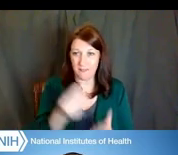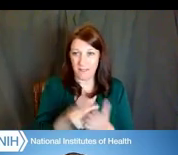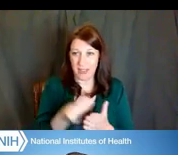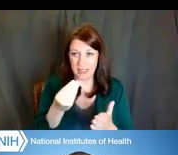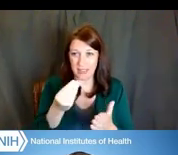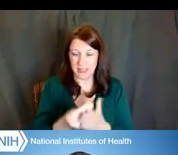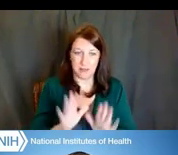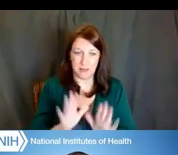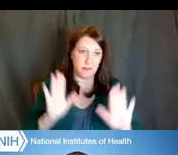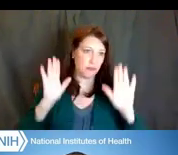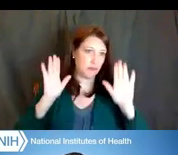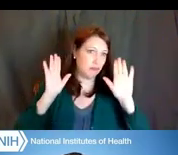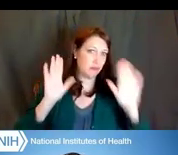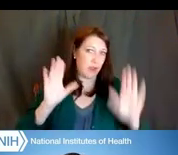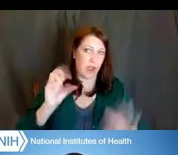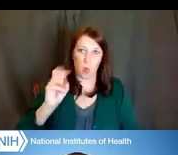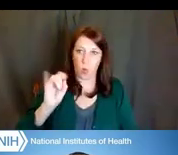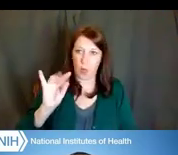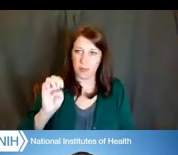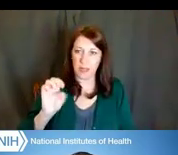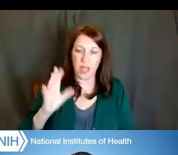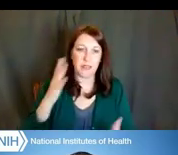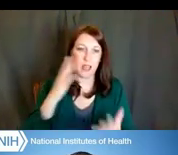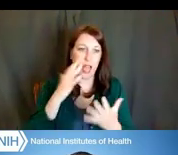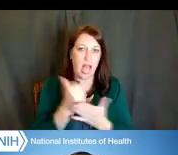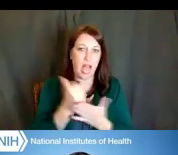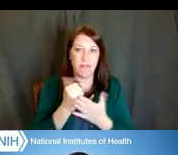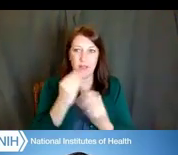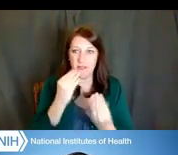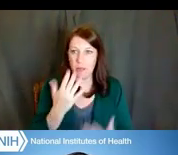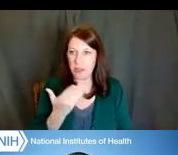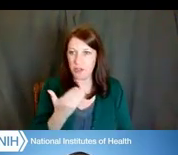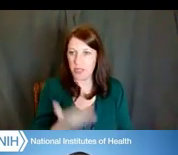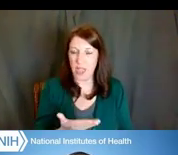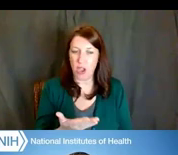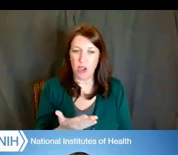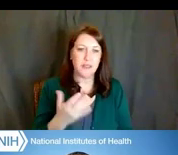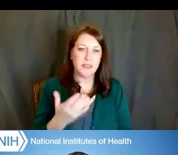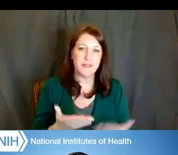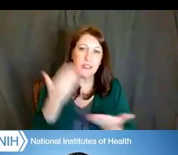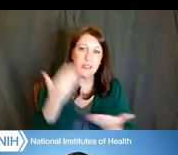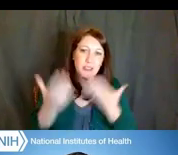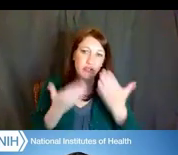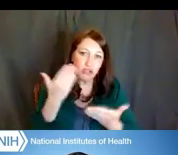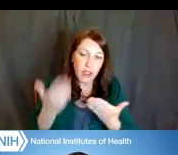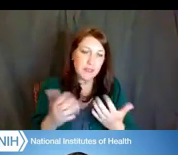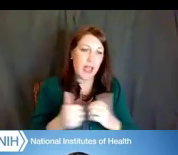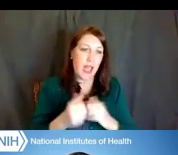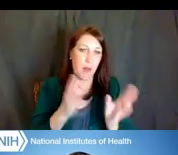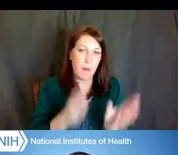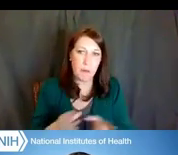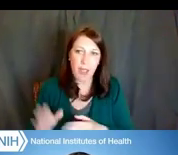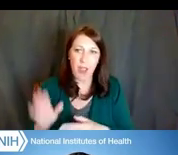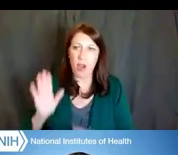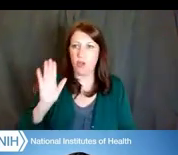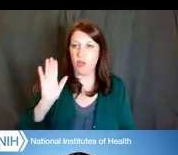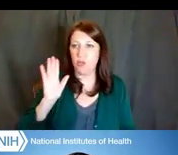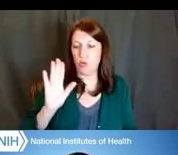that houses lots of helpful information and suggestions to help you with preparing your grant applications.